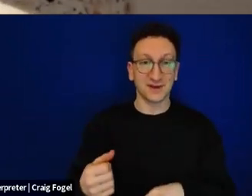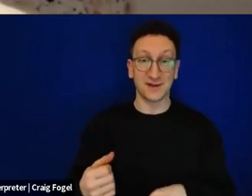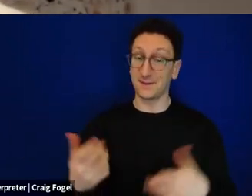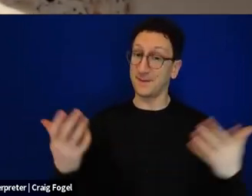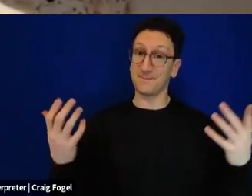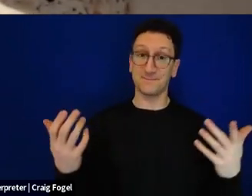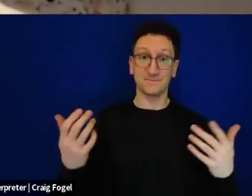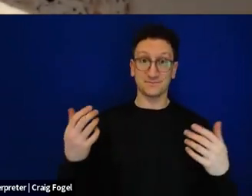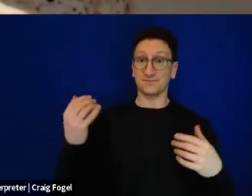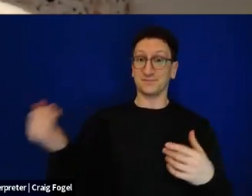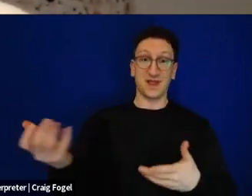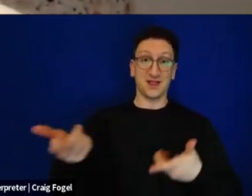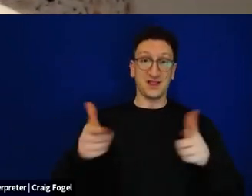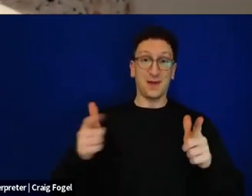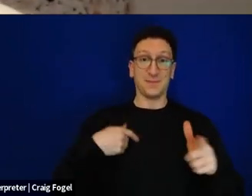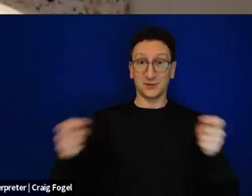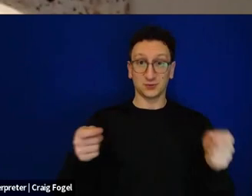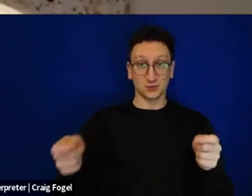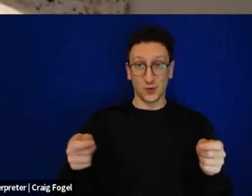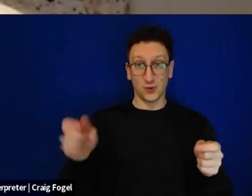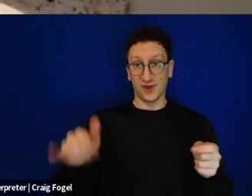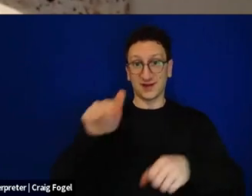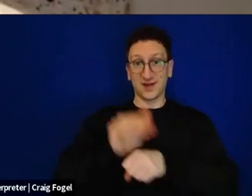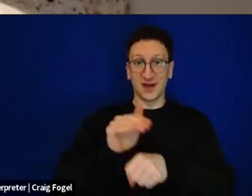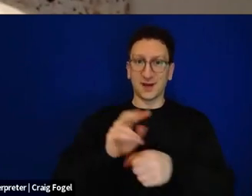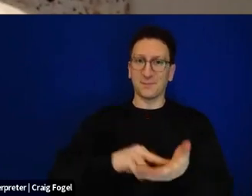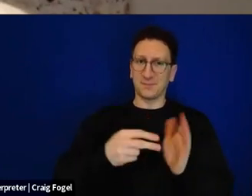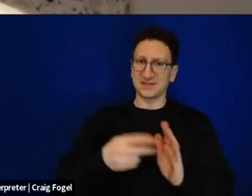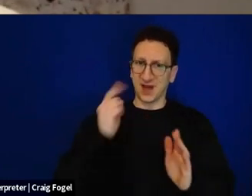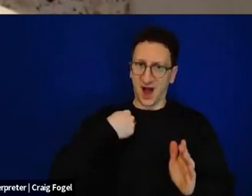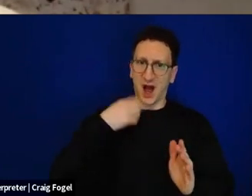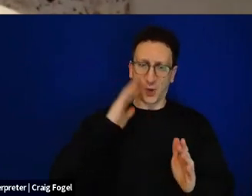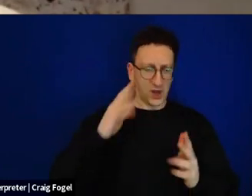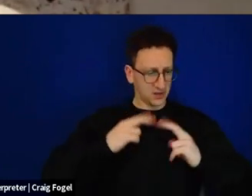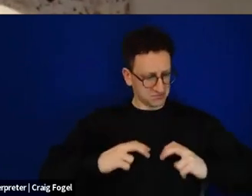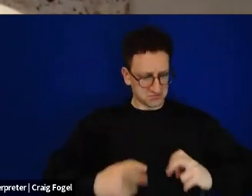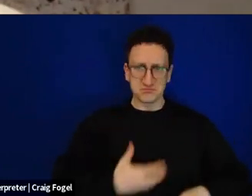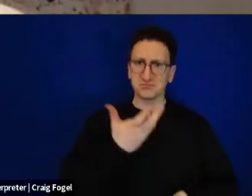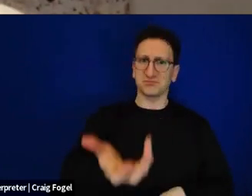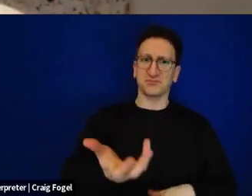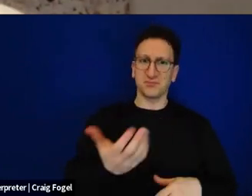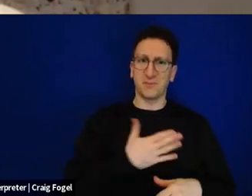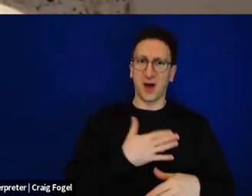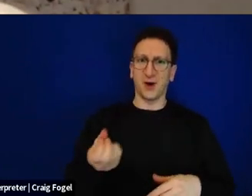just give them the reins and let them tell the story themselves. And so I found myself leading our family Seder for the first time in my life.